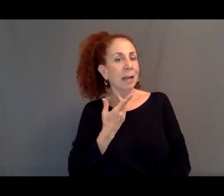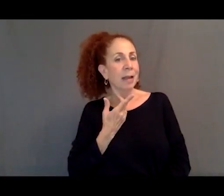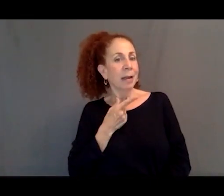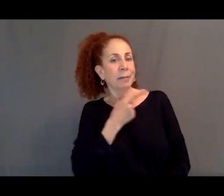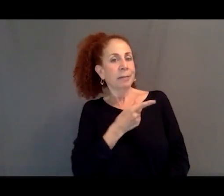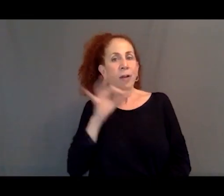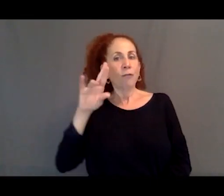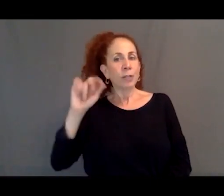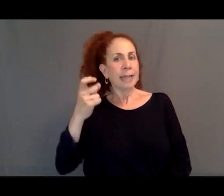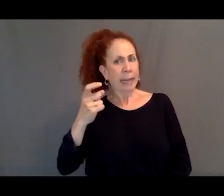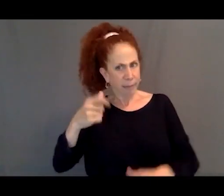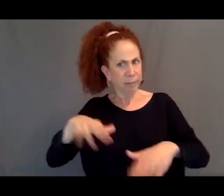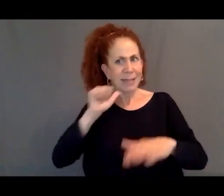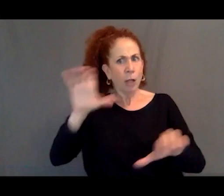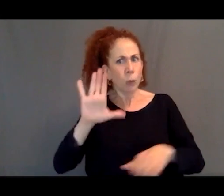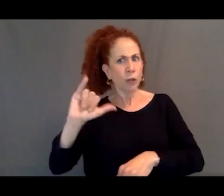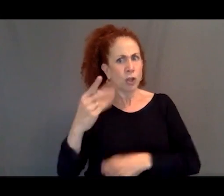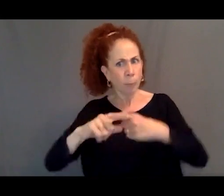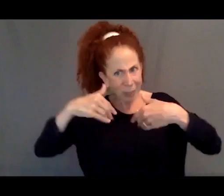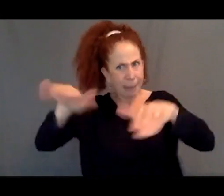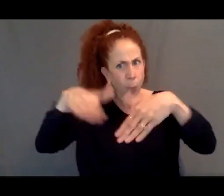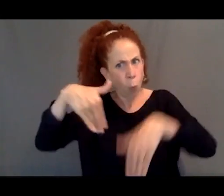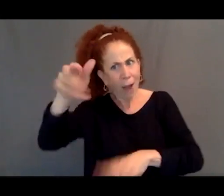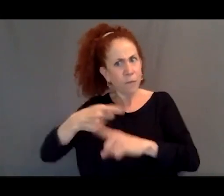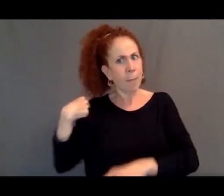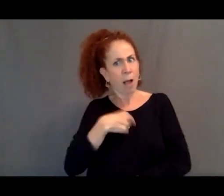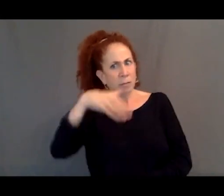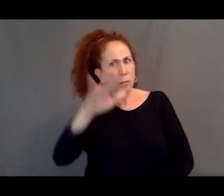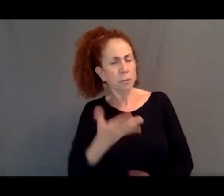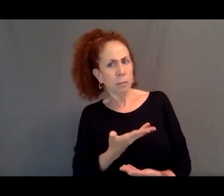Frontex wasn't doing its job keeping migrants away from us and vice versa.